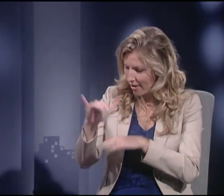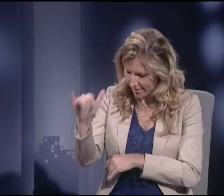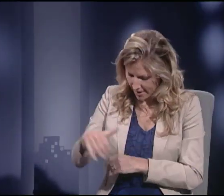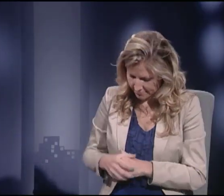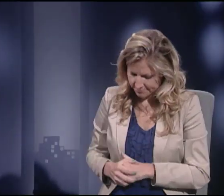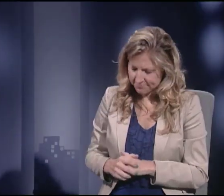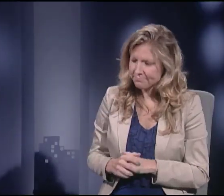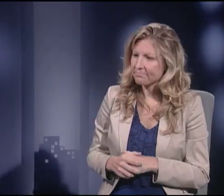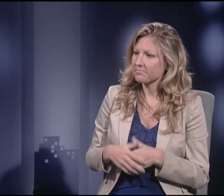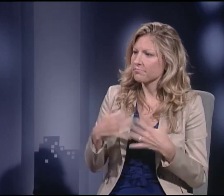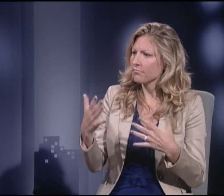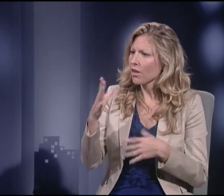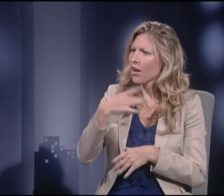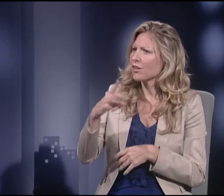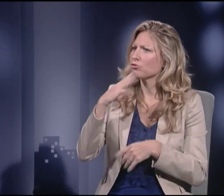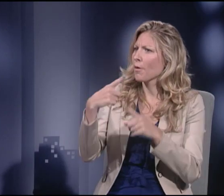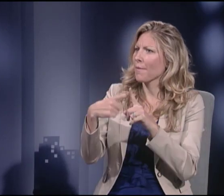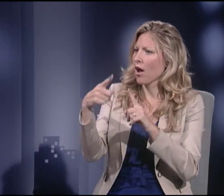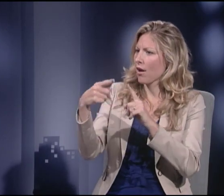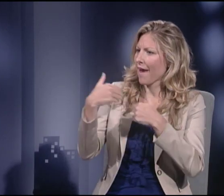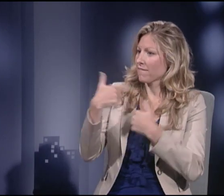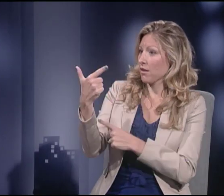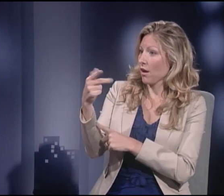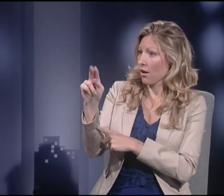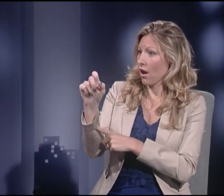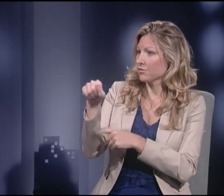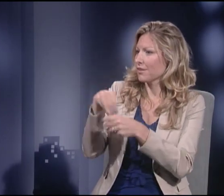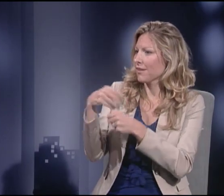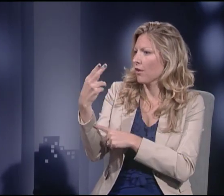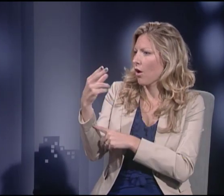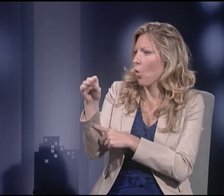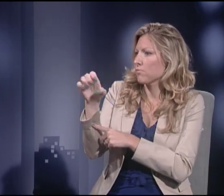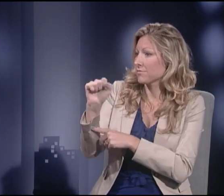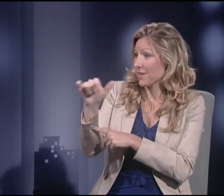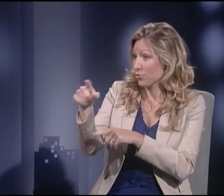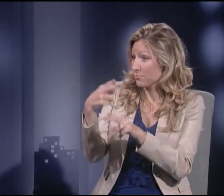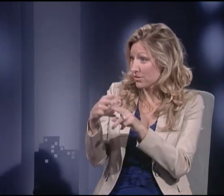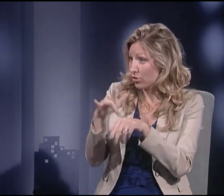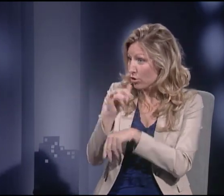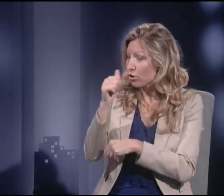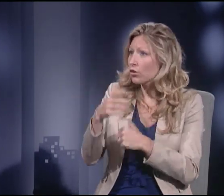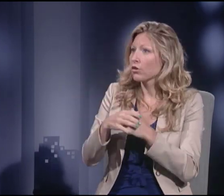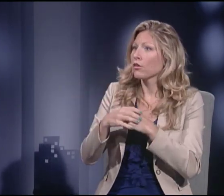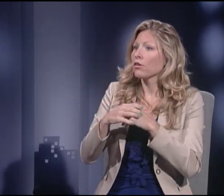Thank you for clarifying that point. I like to talk more about guns in homes,